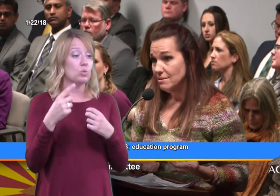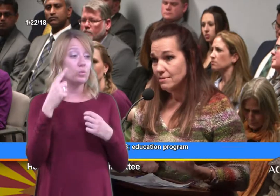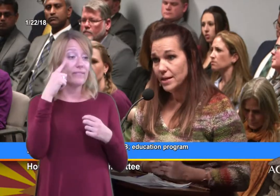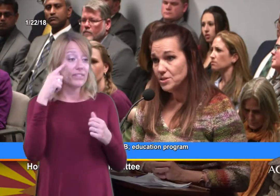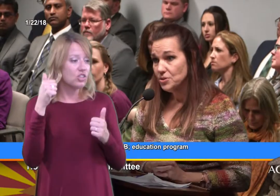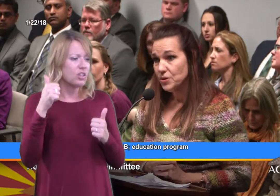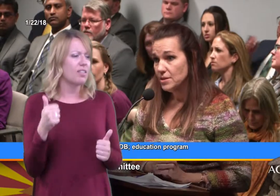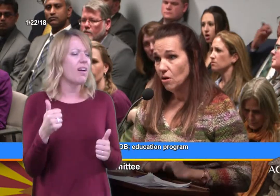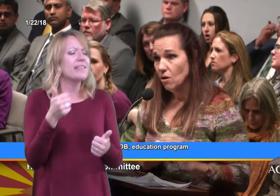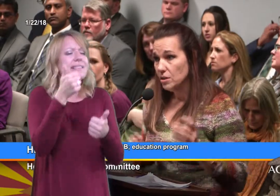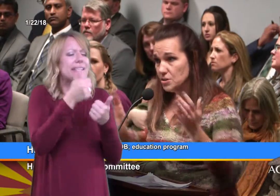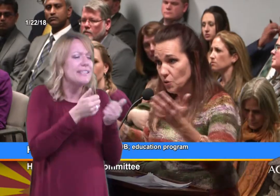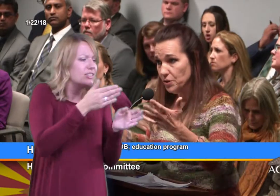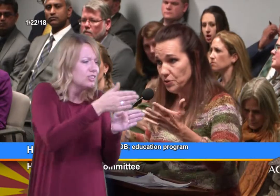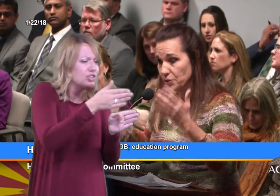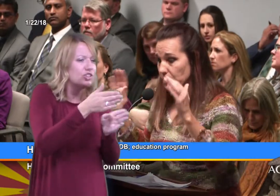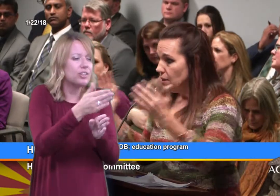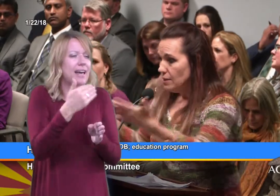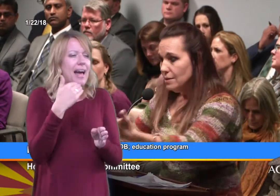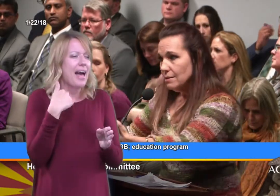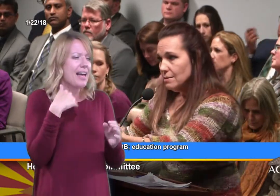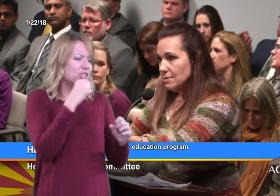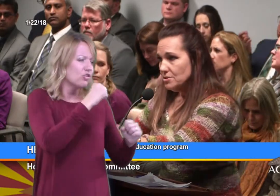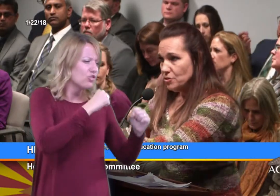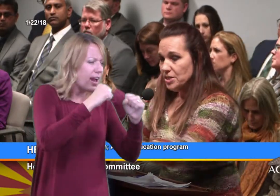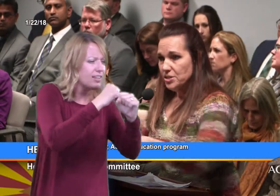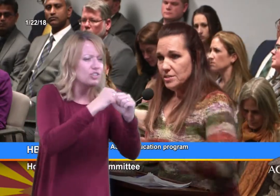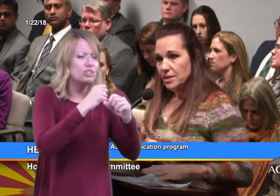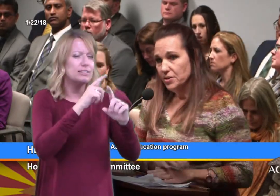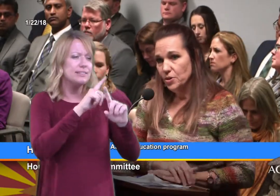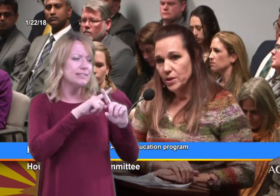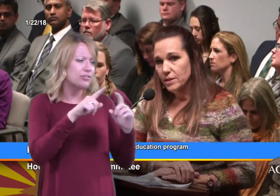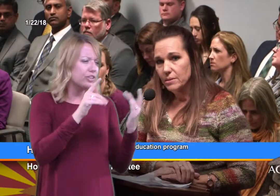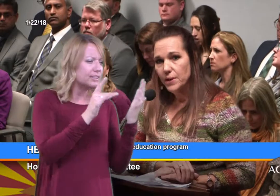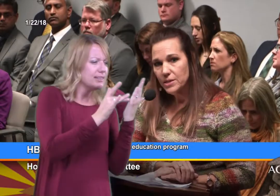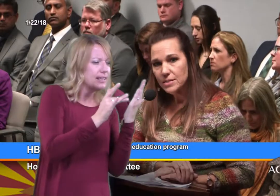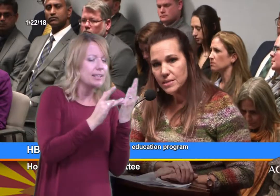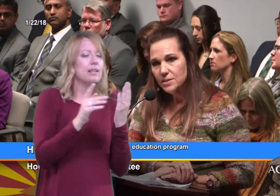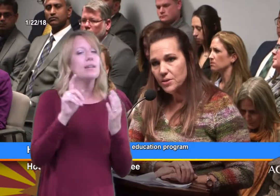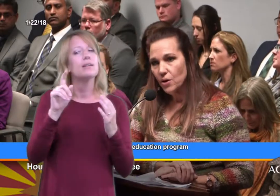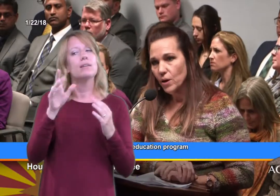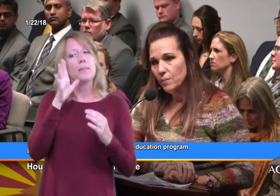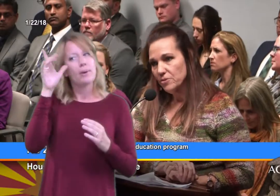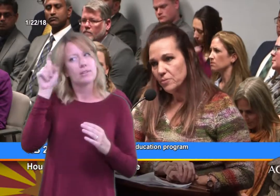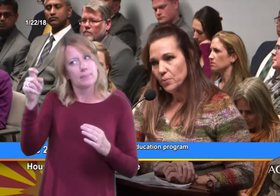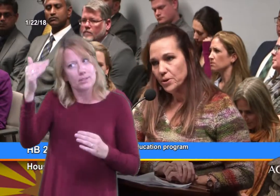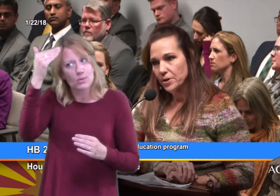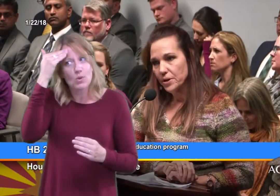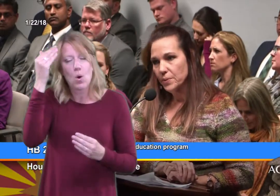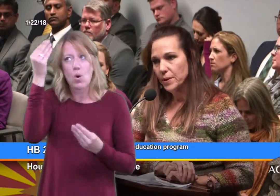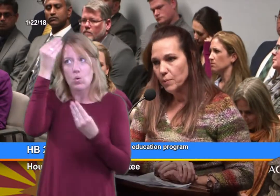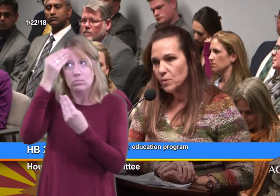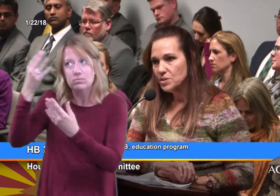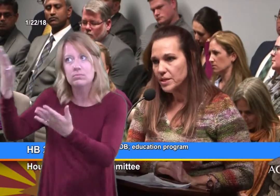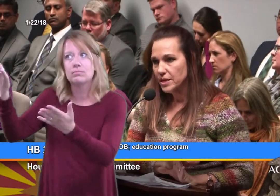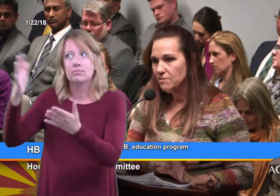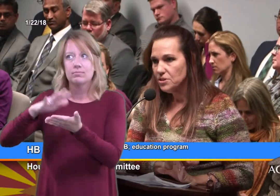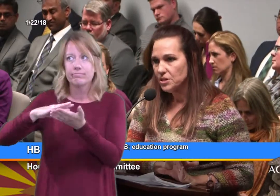that too has all its own little strategies that need to go with that. Parents need to know and be supported and be able to give to their children,